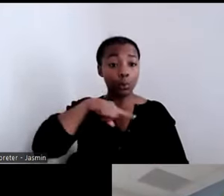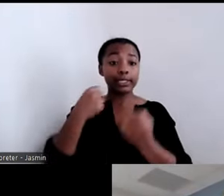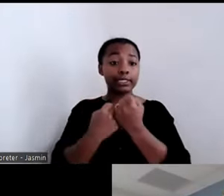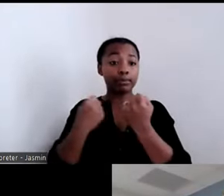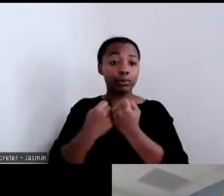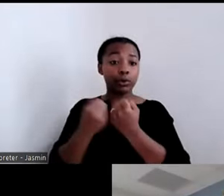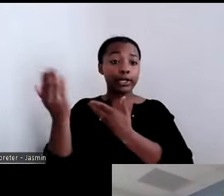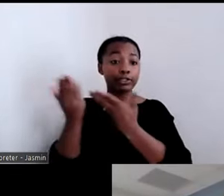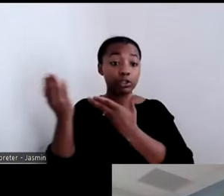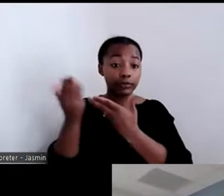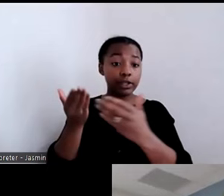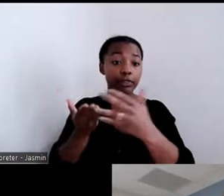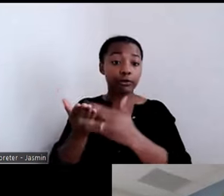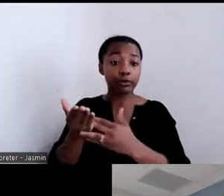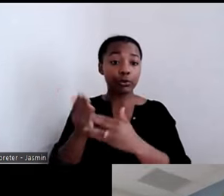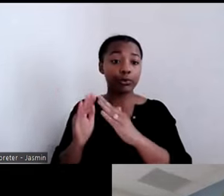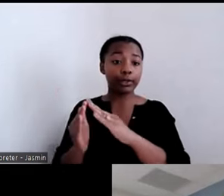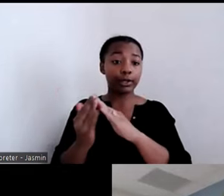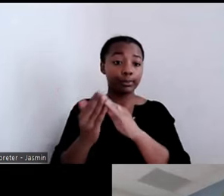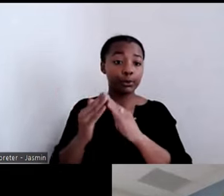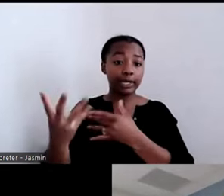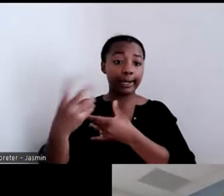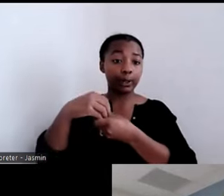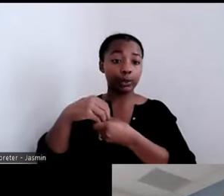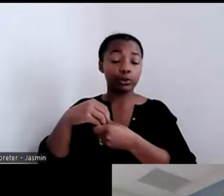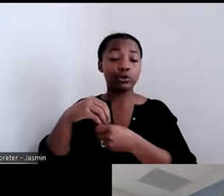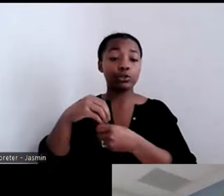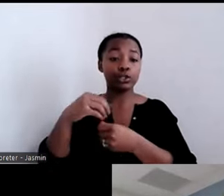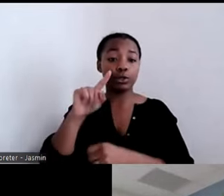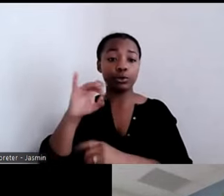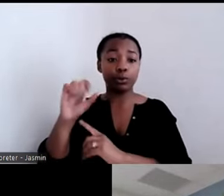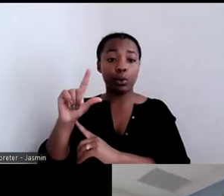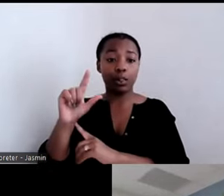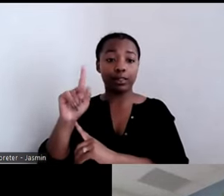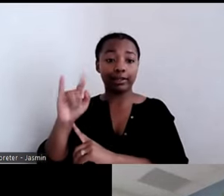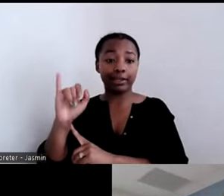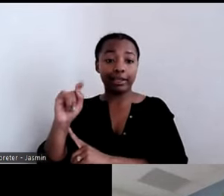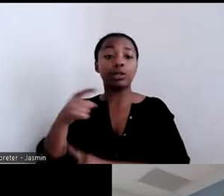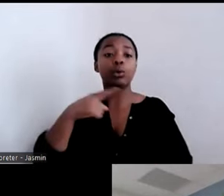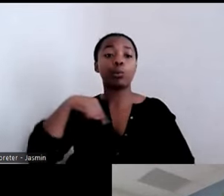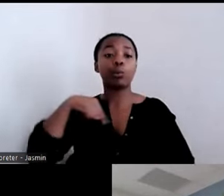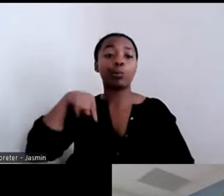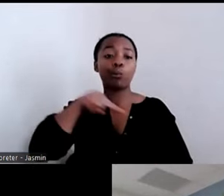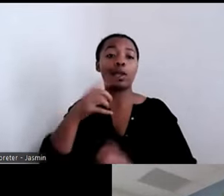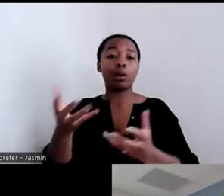that we wanted to begin giving everyone the opportunity to live their lives in the community